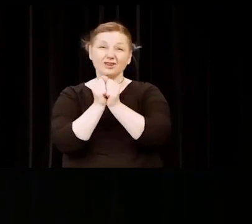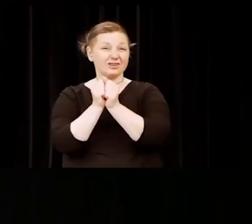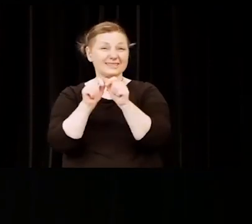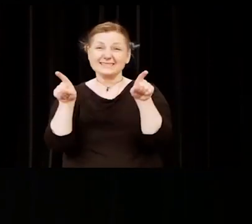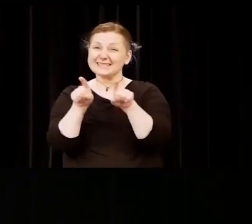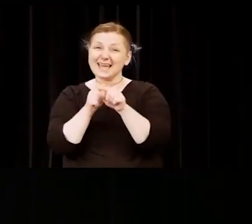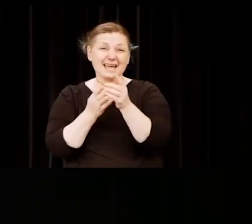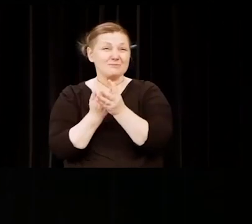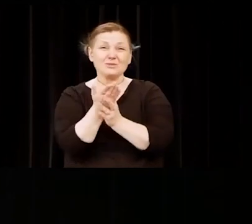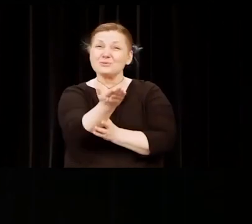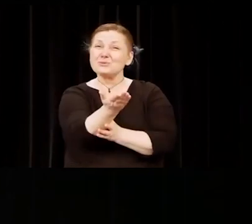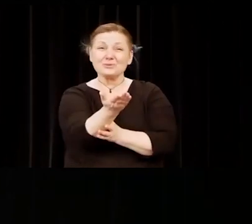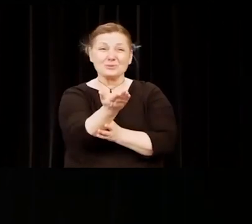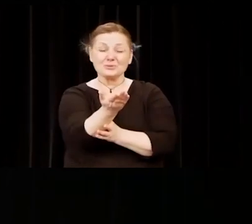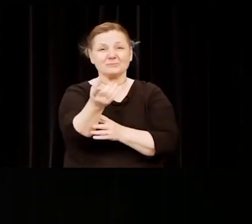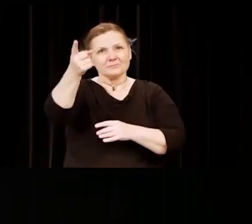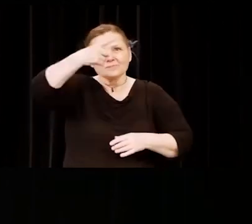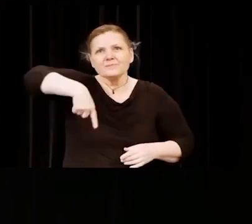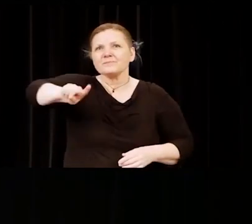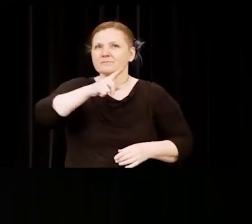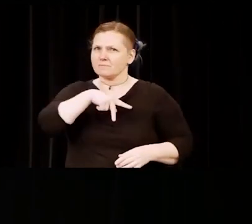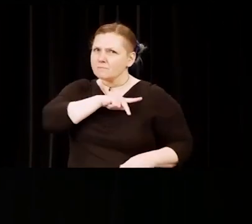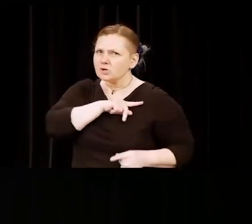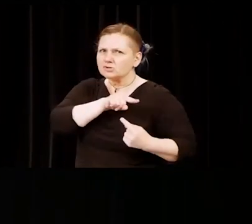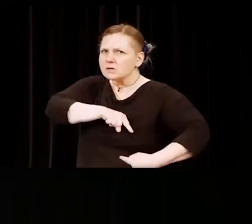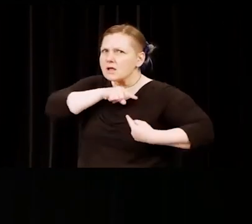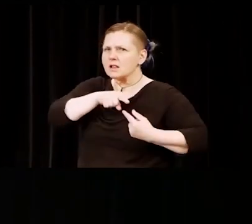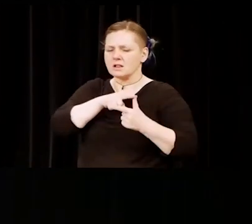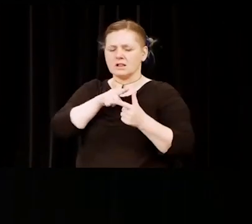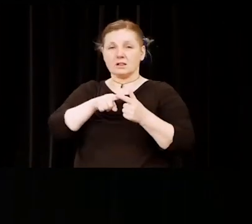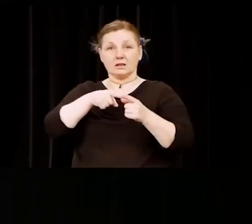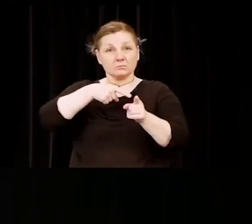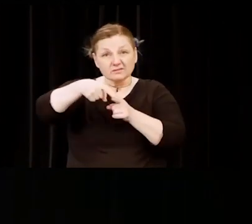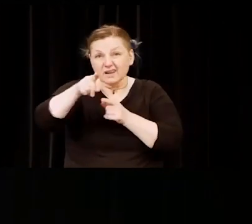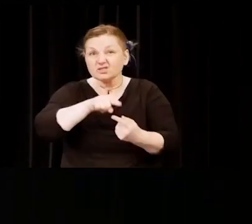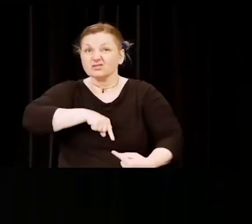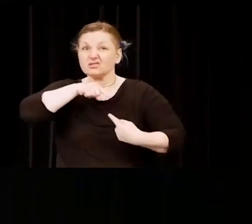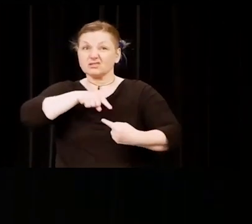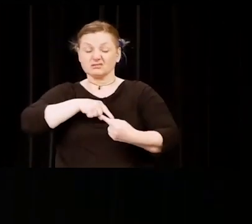You went through personal struggles, professional struggles, academic struggles.